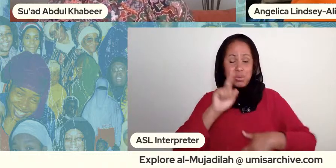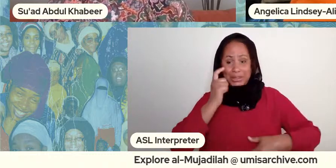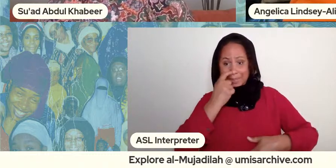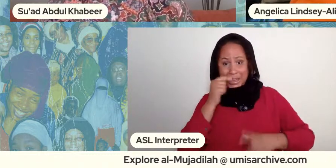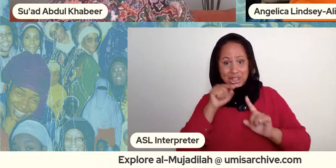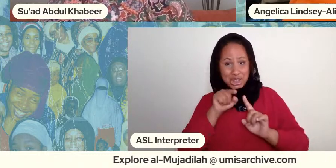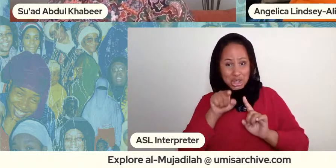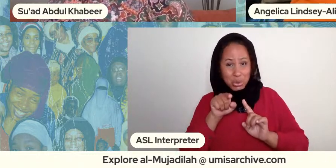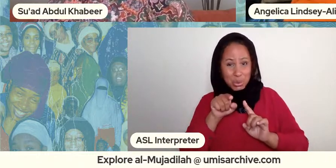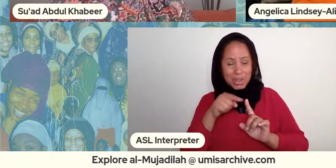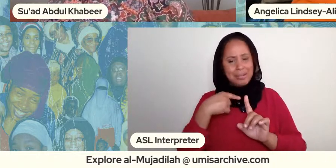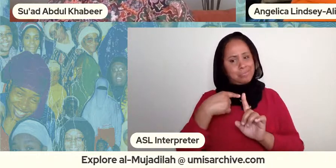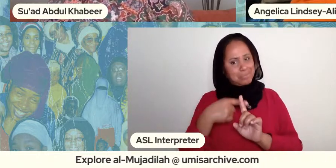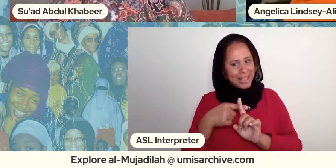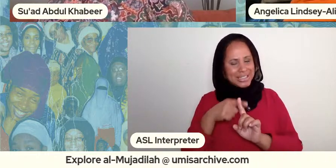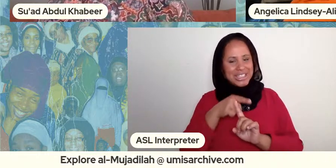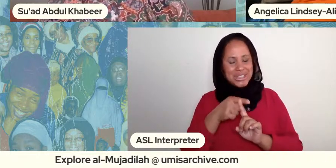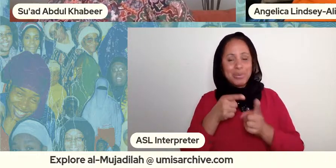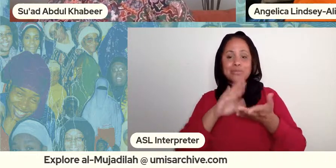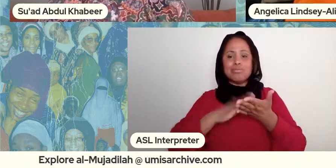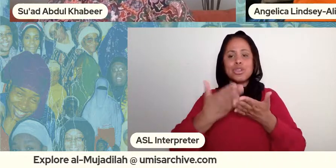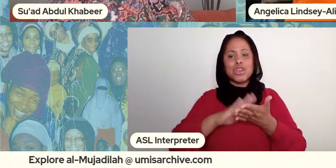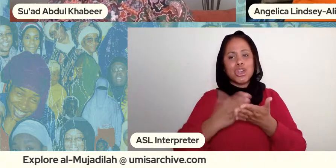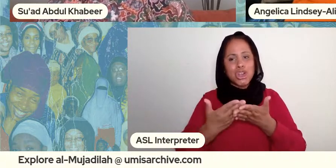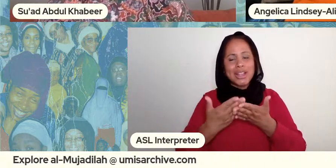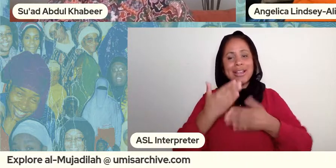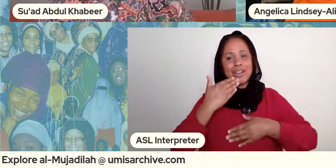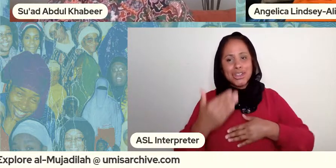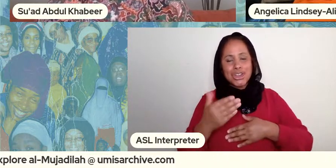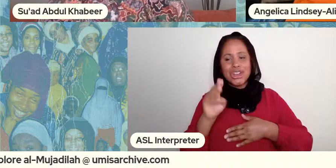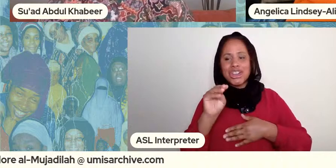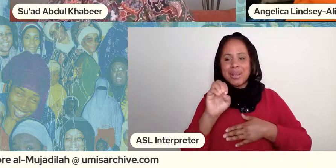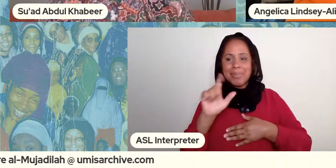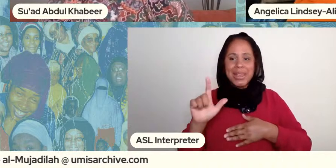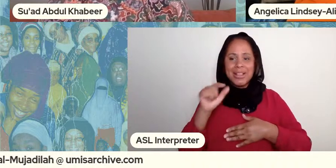but she would cook you a good meal she threw rent parties for people in the neighborhood who